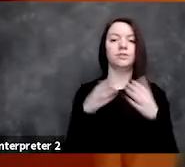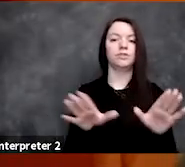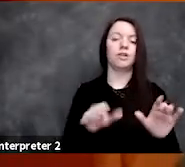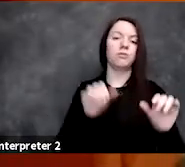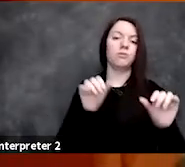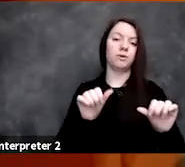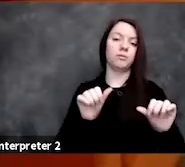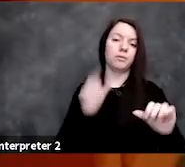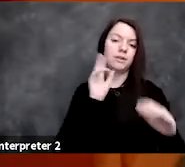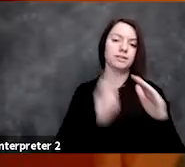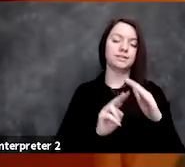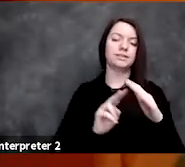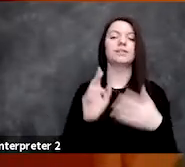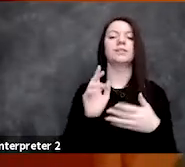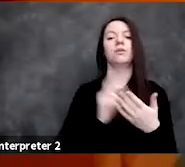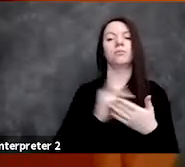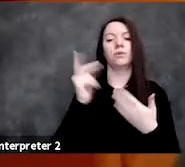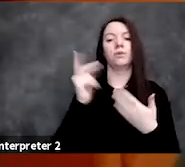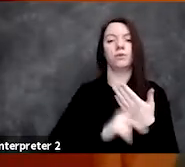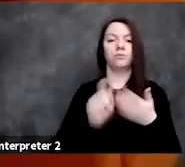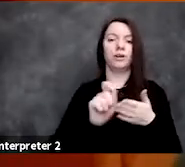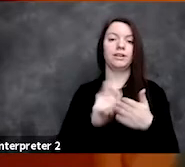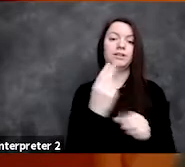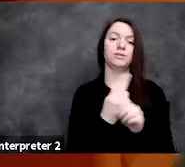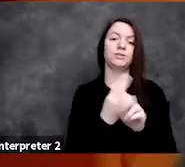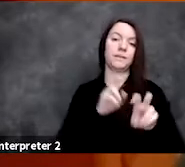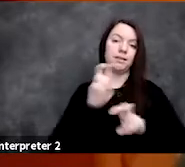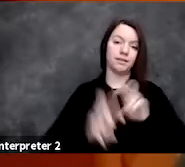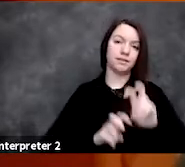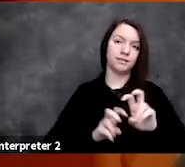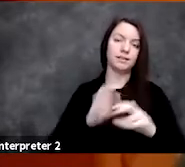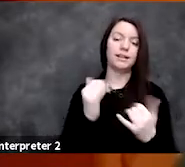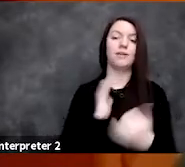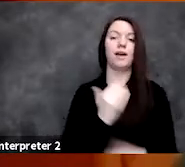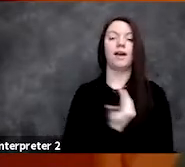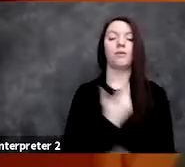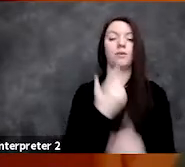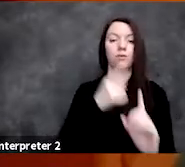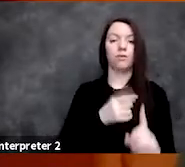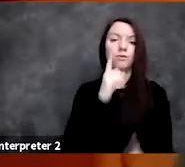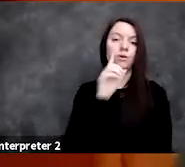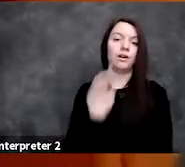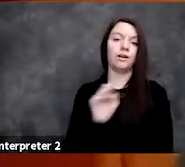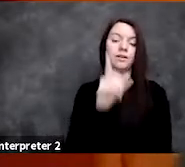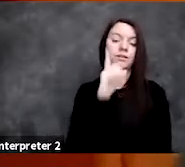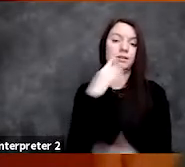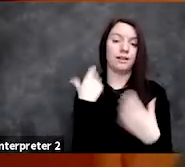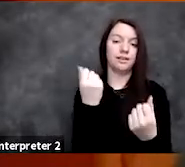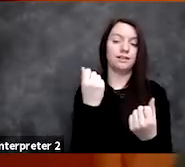in Python. Now the goal of our ML for Health initiative is to apply machine learning